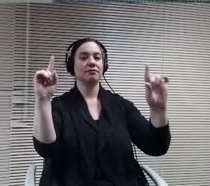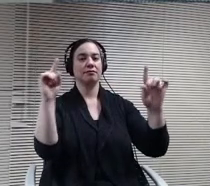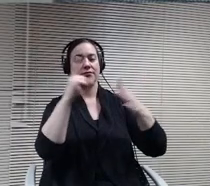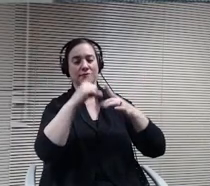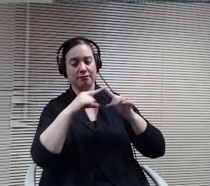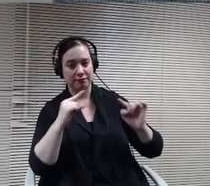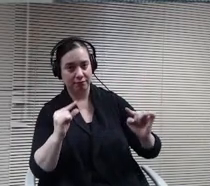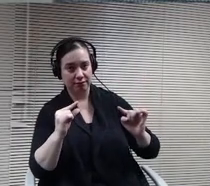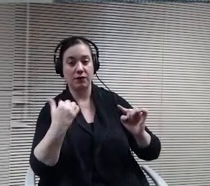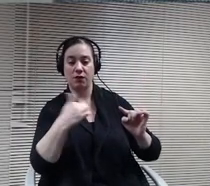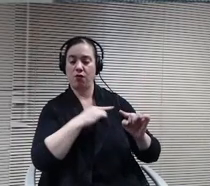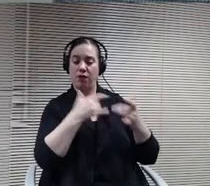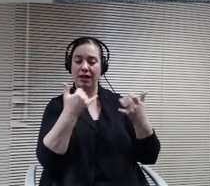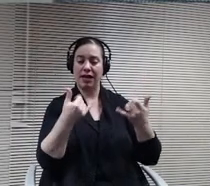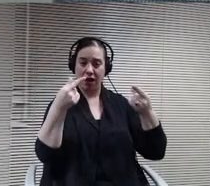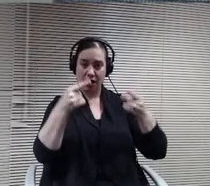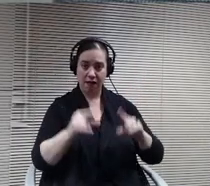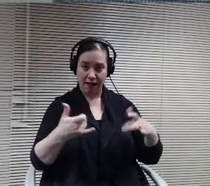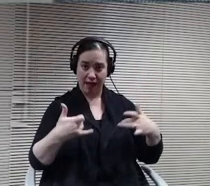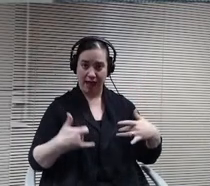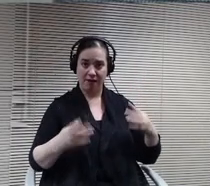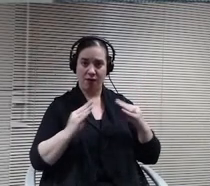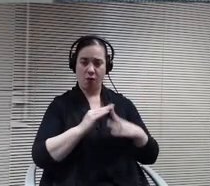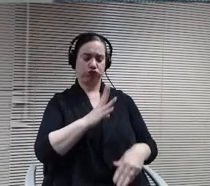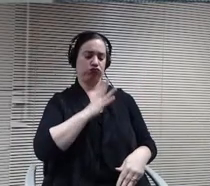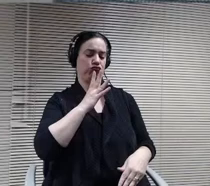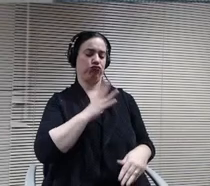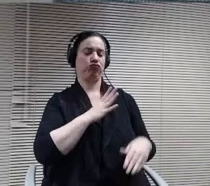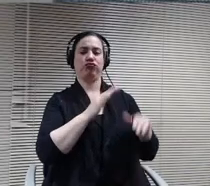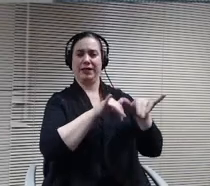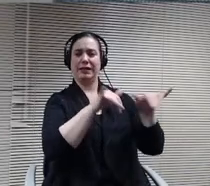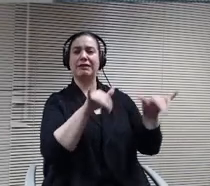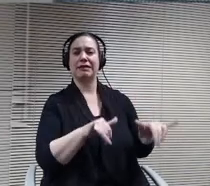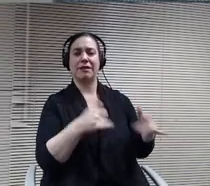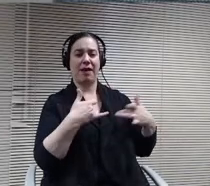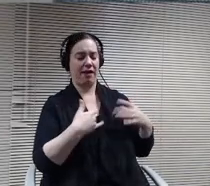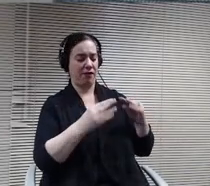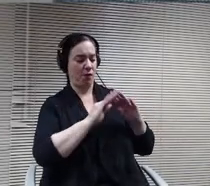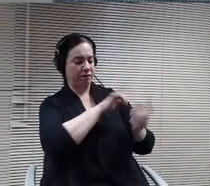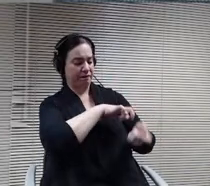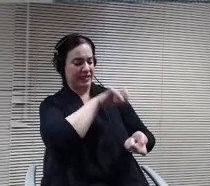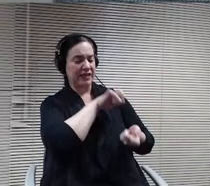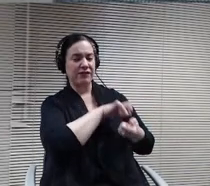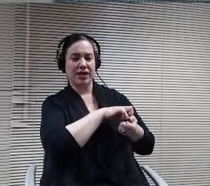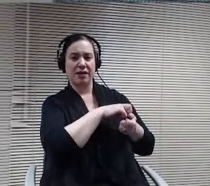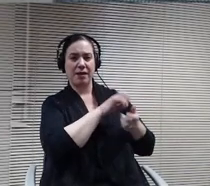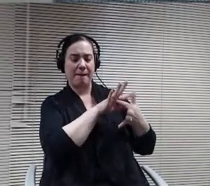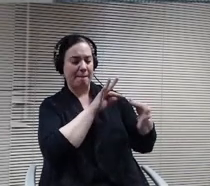have a more sophisticated system of getting specific messages out through calling trees that we